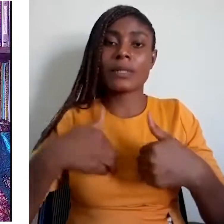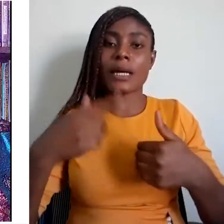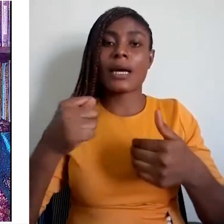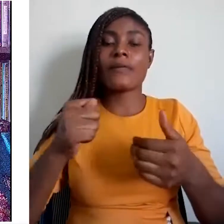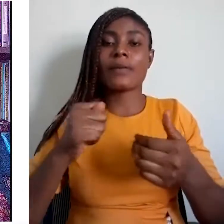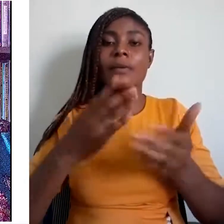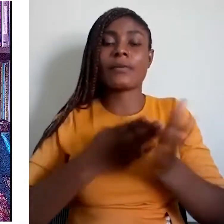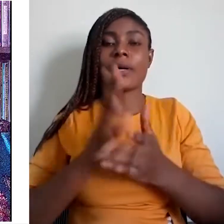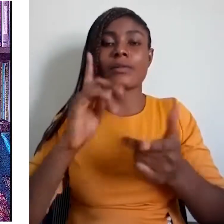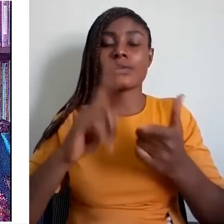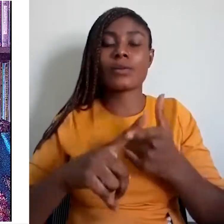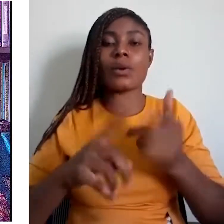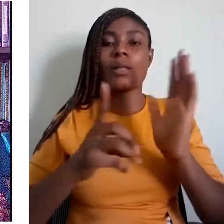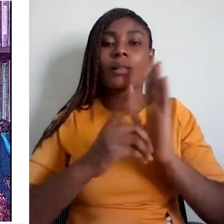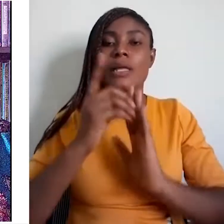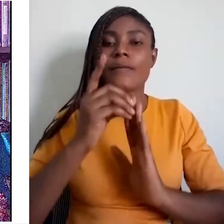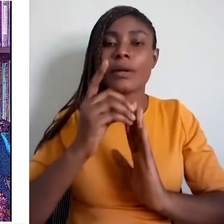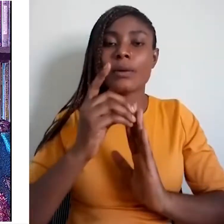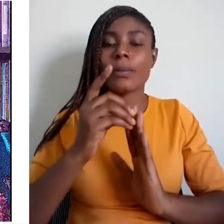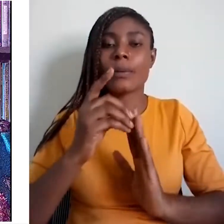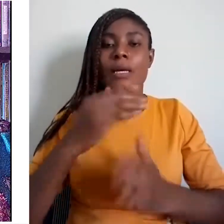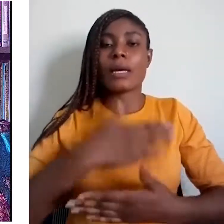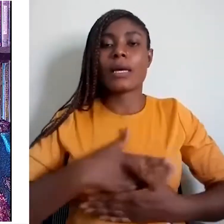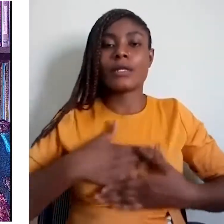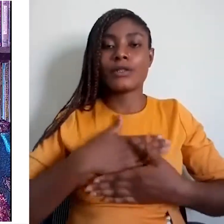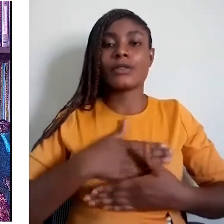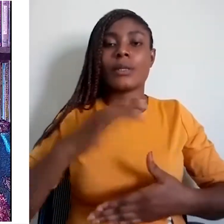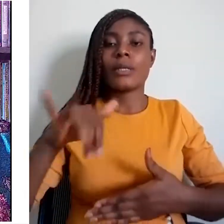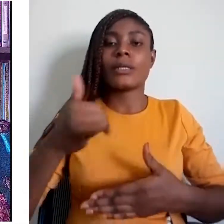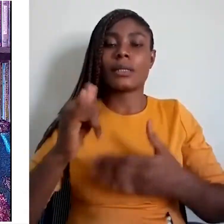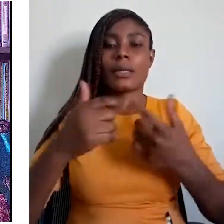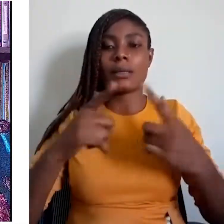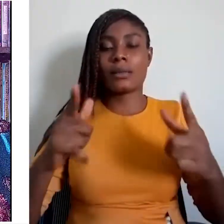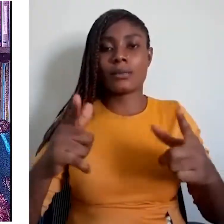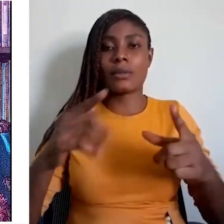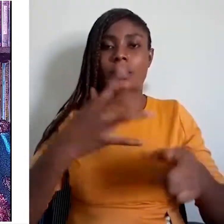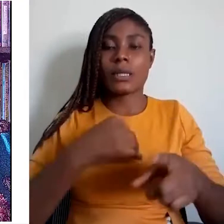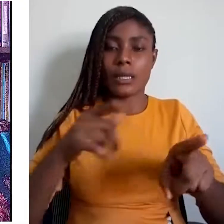exist and be used in all domains of endeavor.